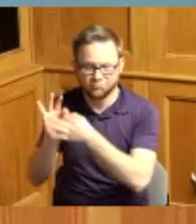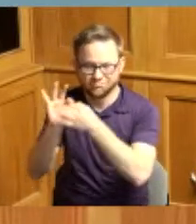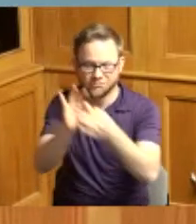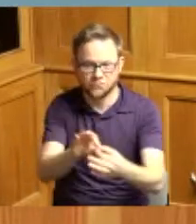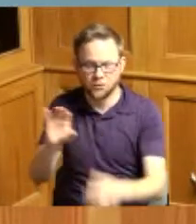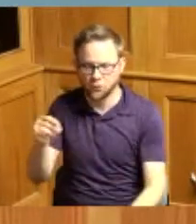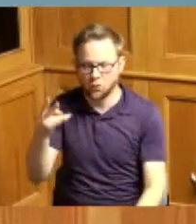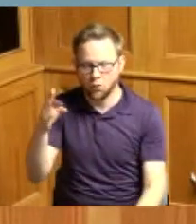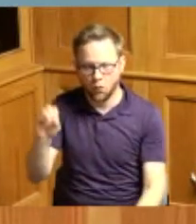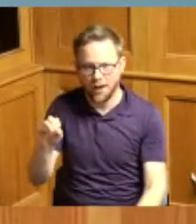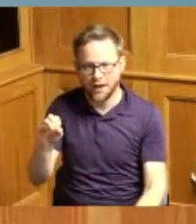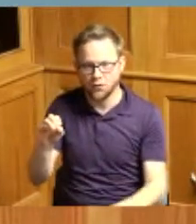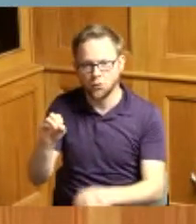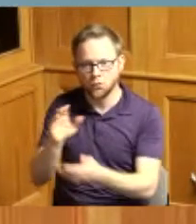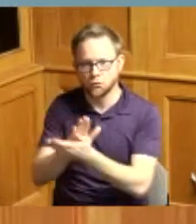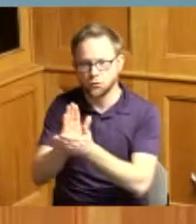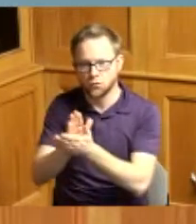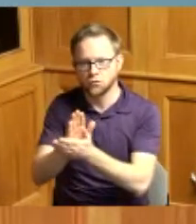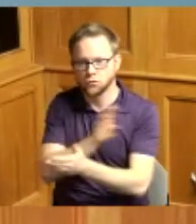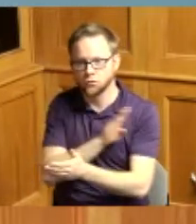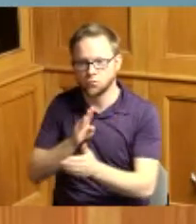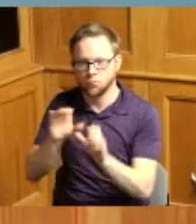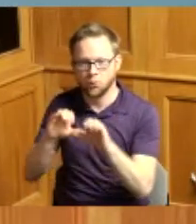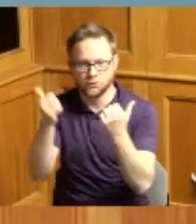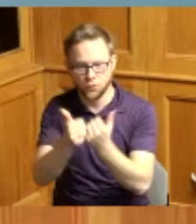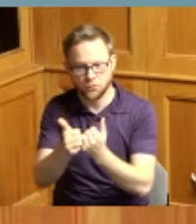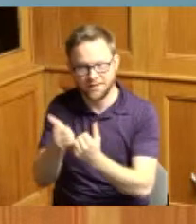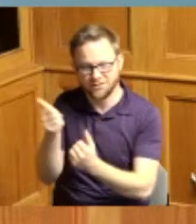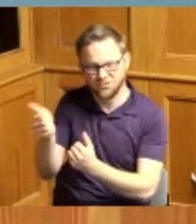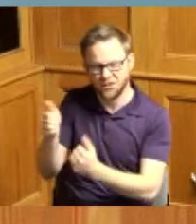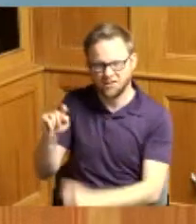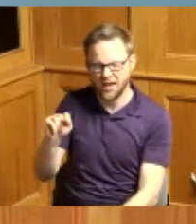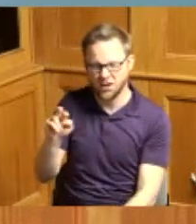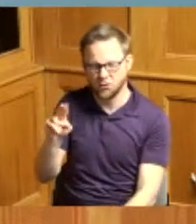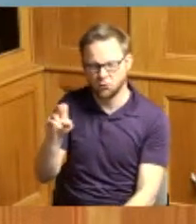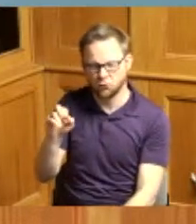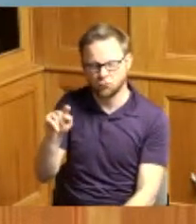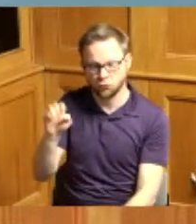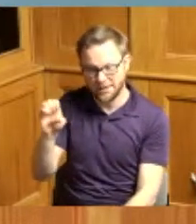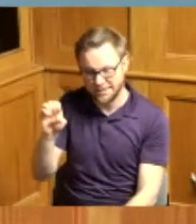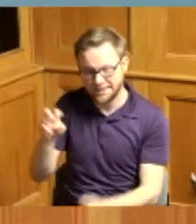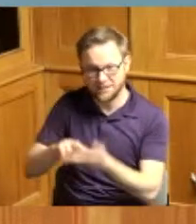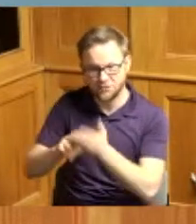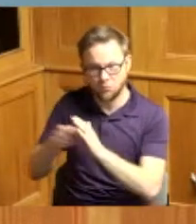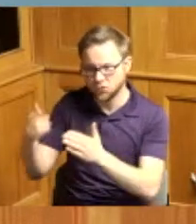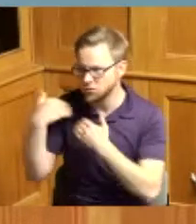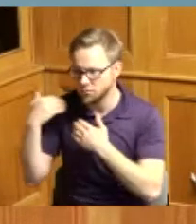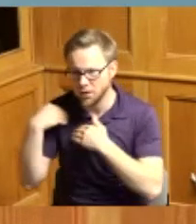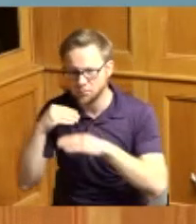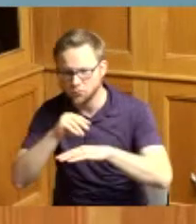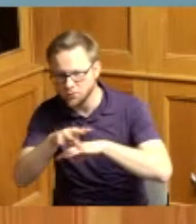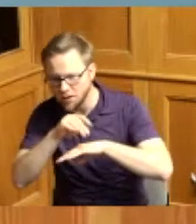Board of trustees whereas she is entrusted to lend guidance and make decisions that impact students